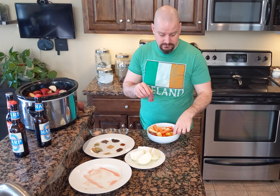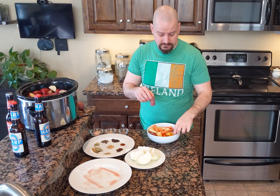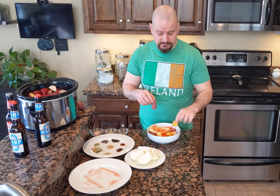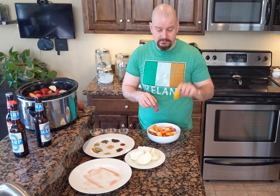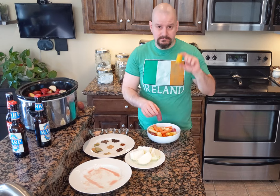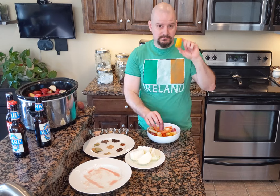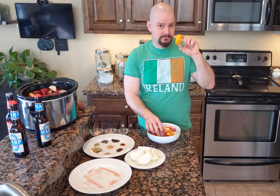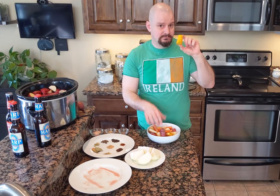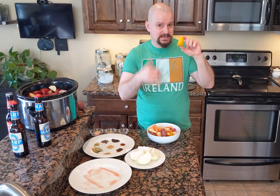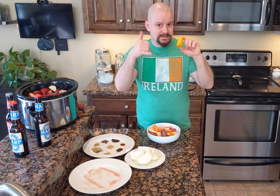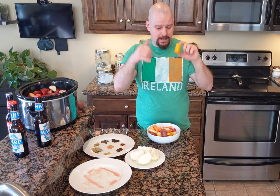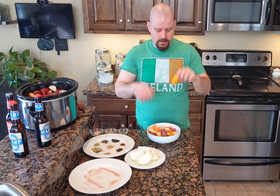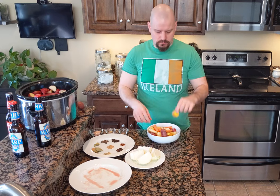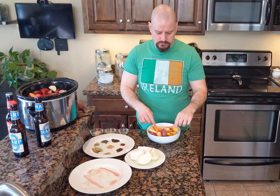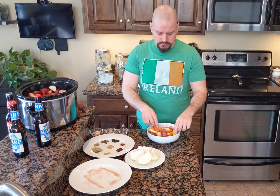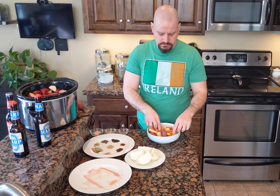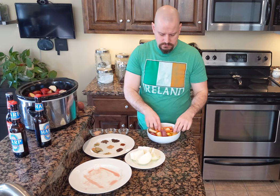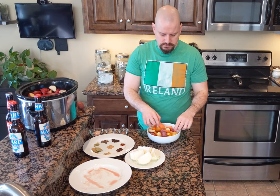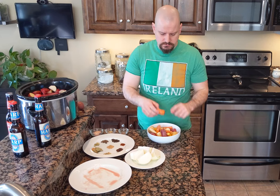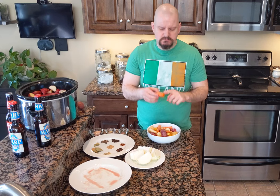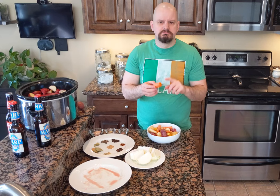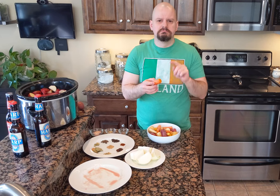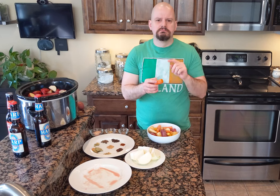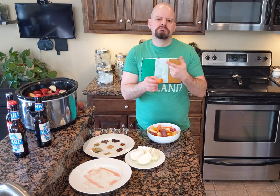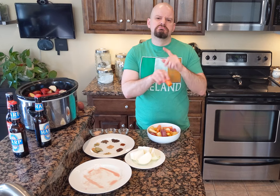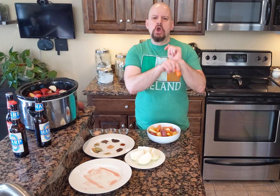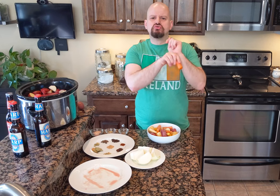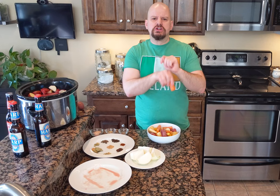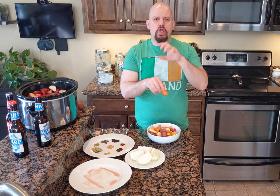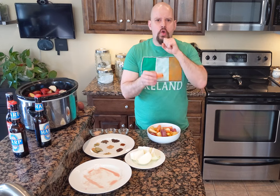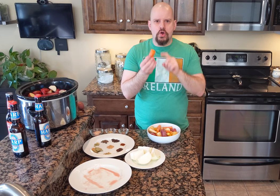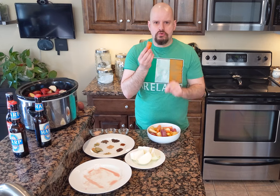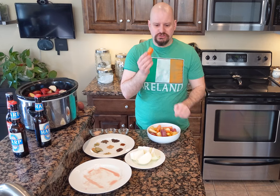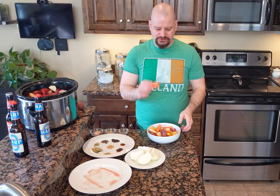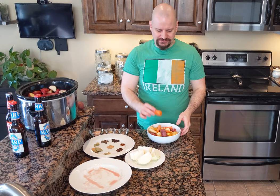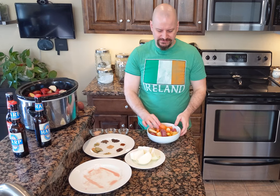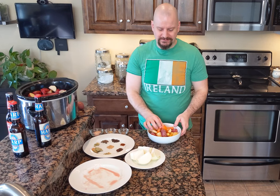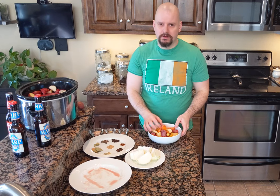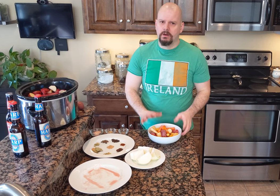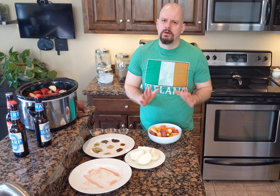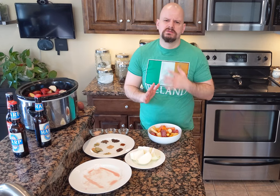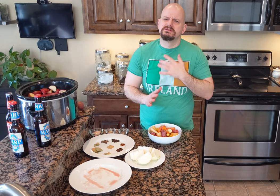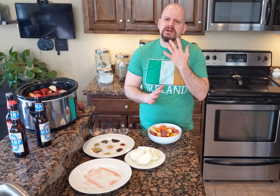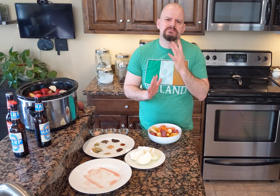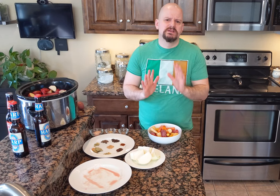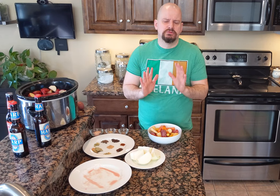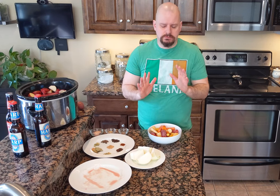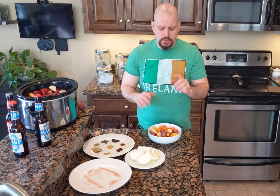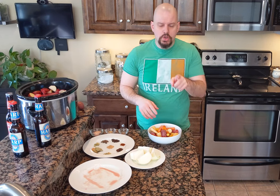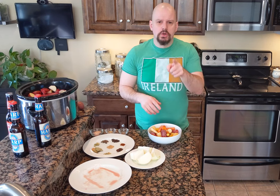Yellow. Traditional orange. These are my favourite.